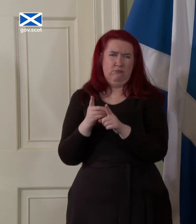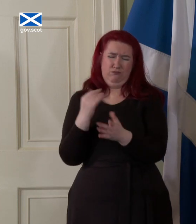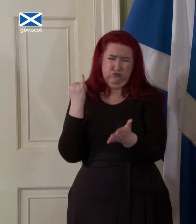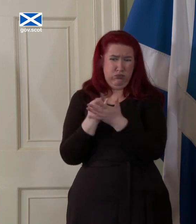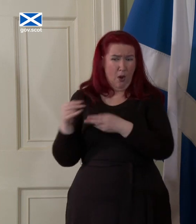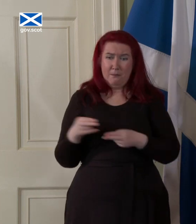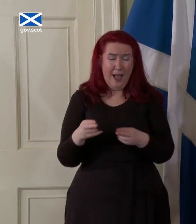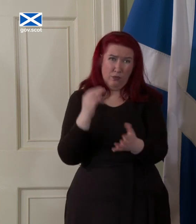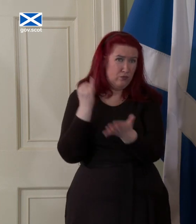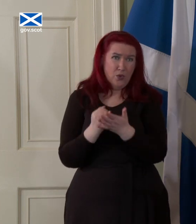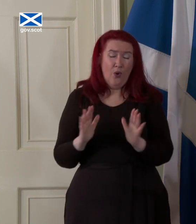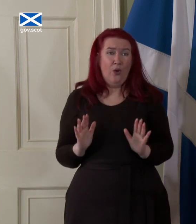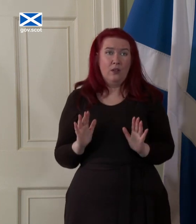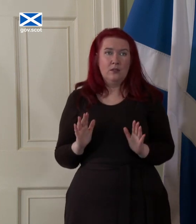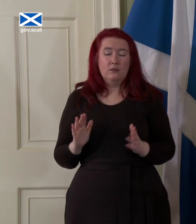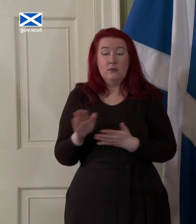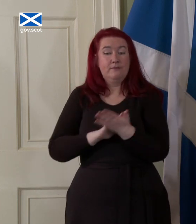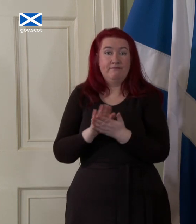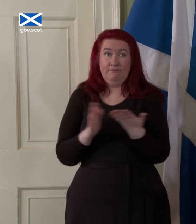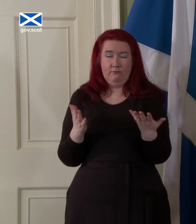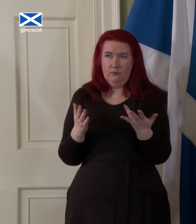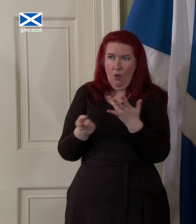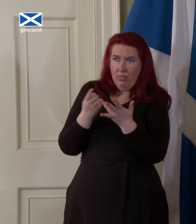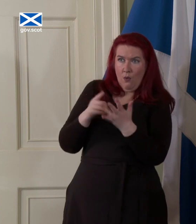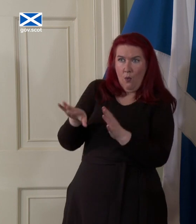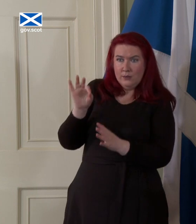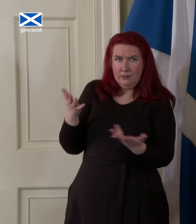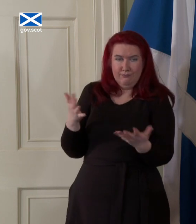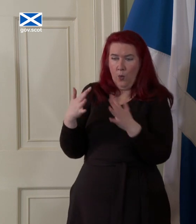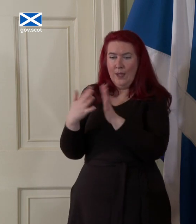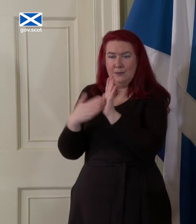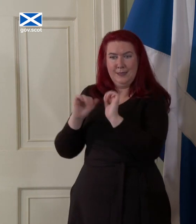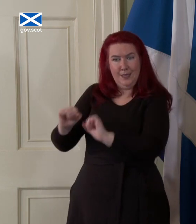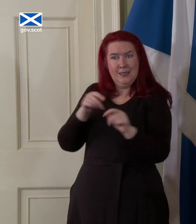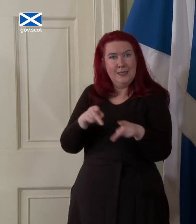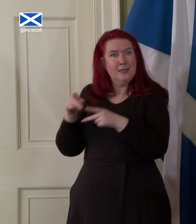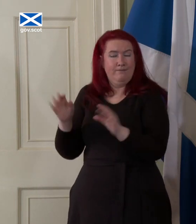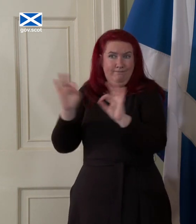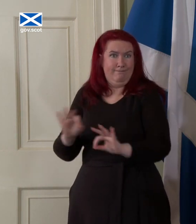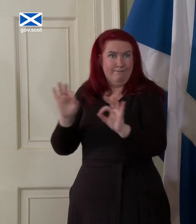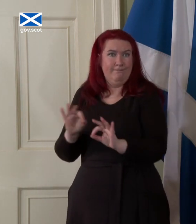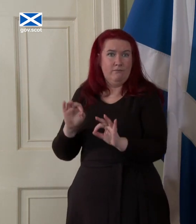there is no real alternative on offer within the Westminster system. The establishment consensus